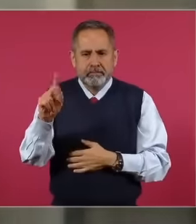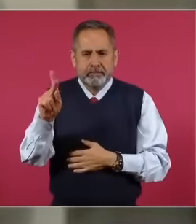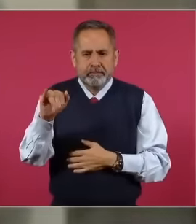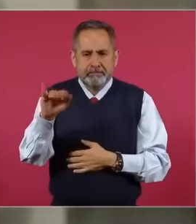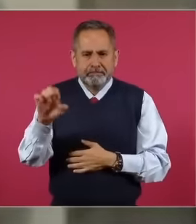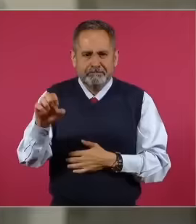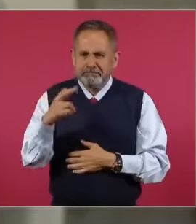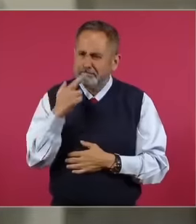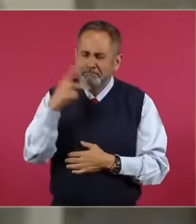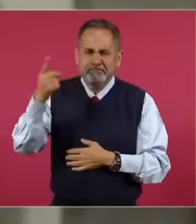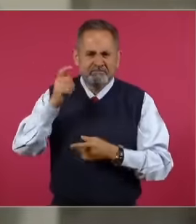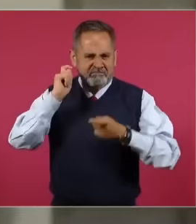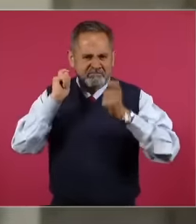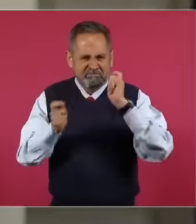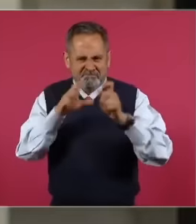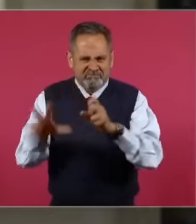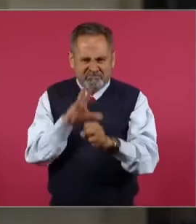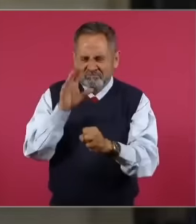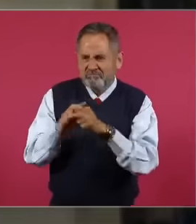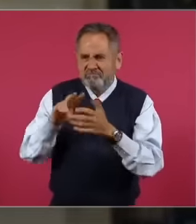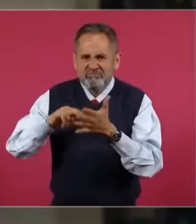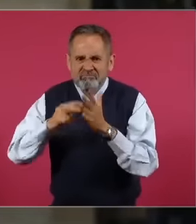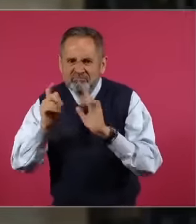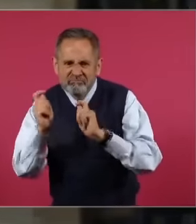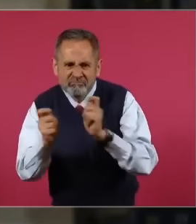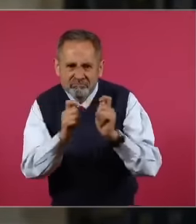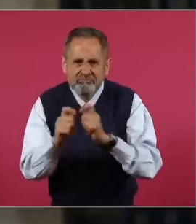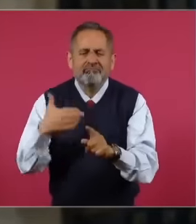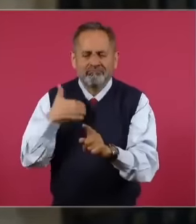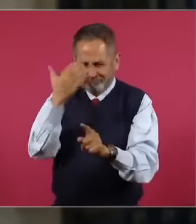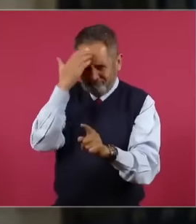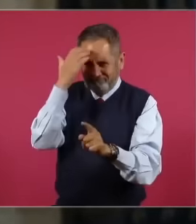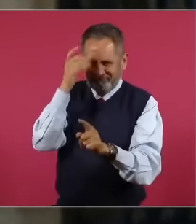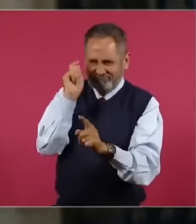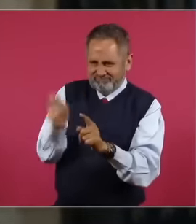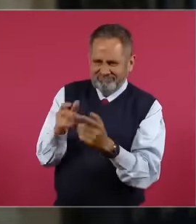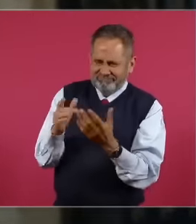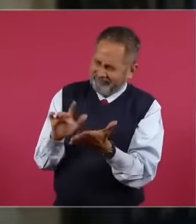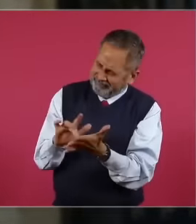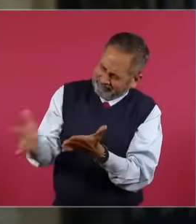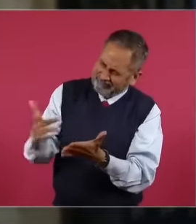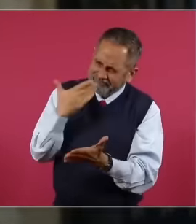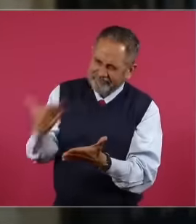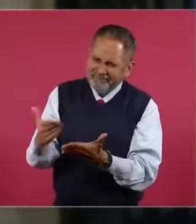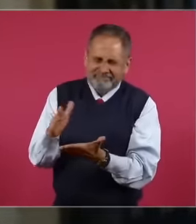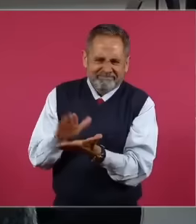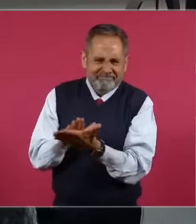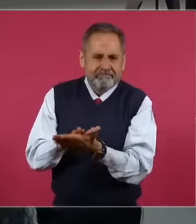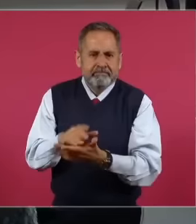best technicians because they also know the specialty and I want to briefly summarize